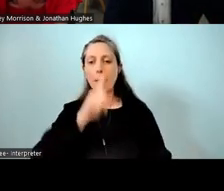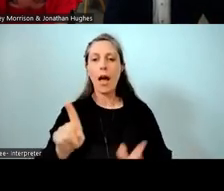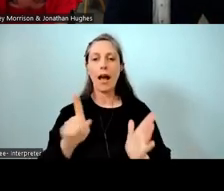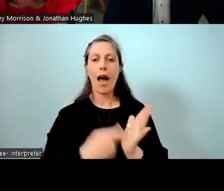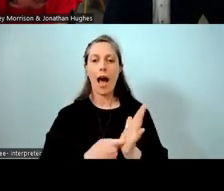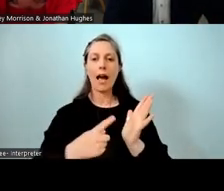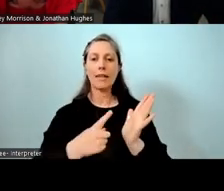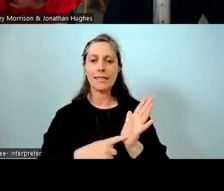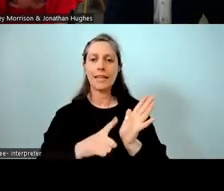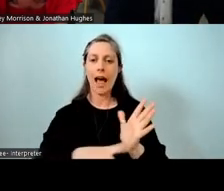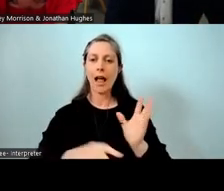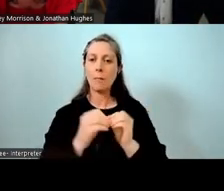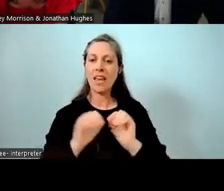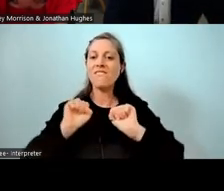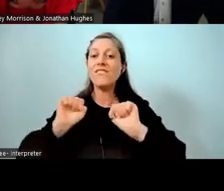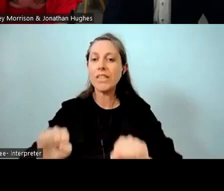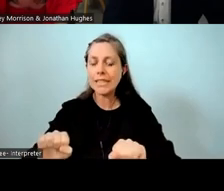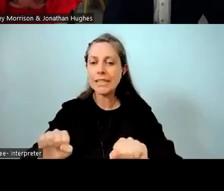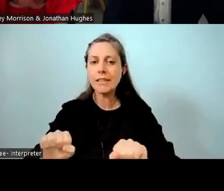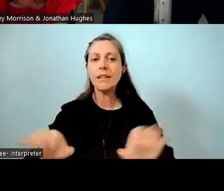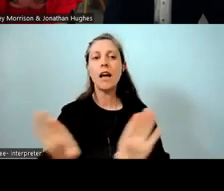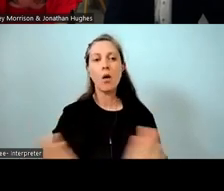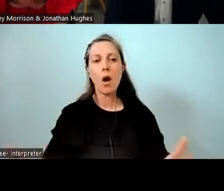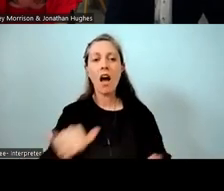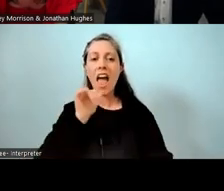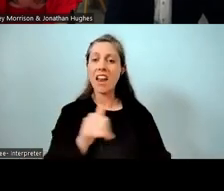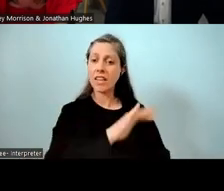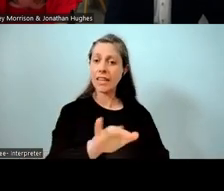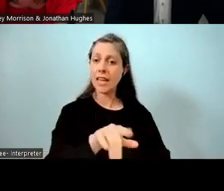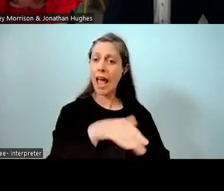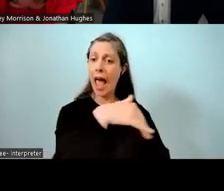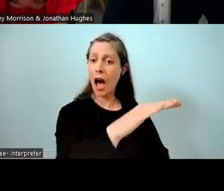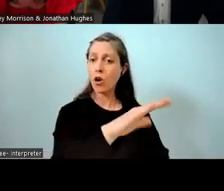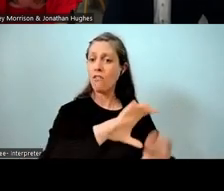and even the case of some of the times where some of the kids were out of the classroom, we could bring them back in and work one-on-one